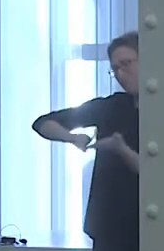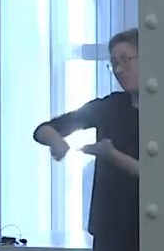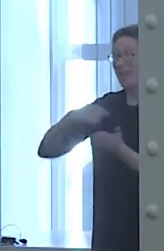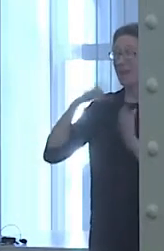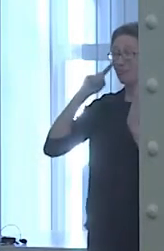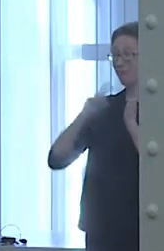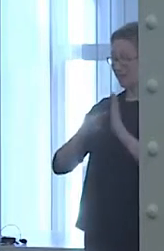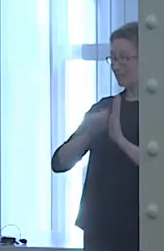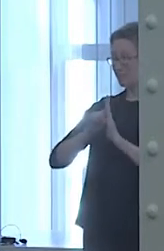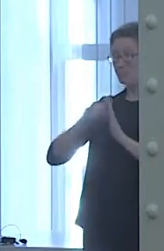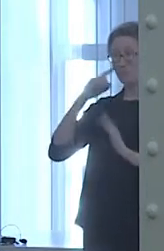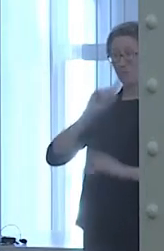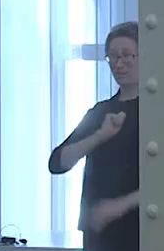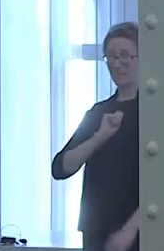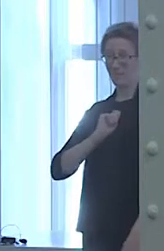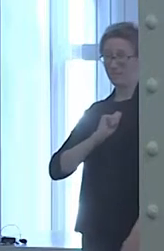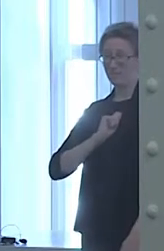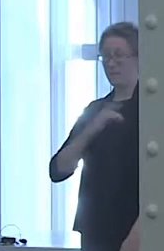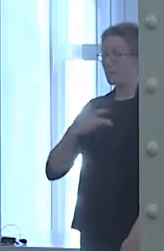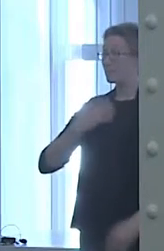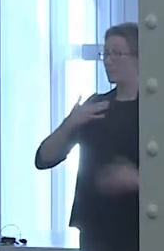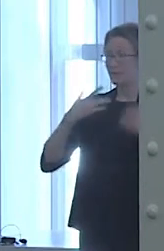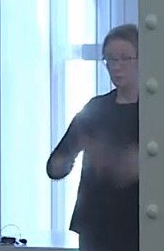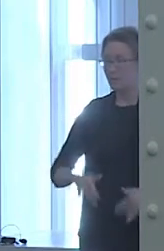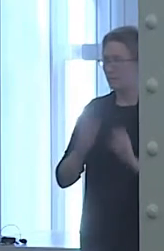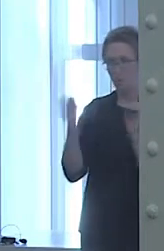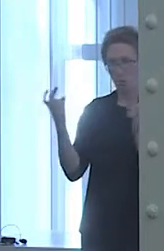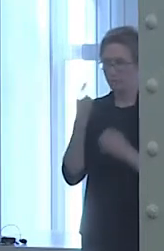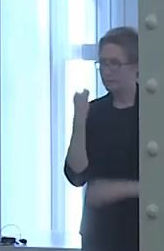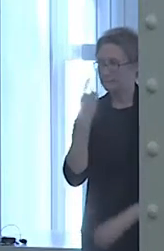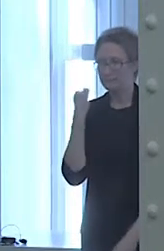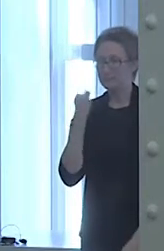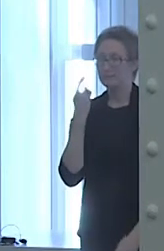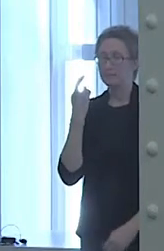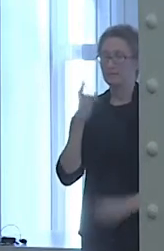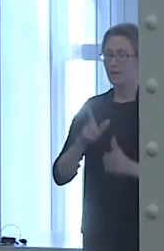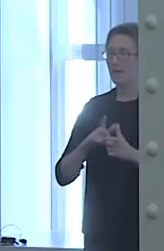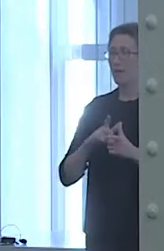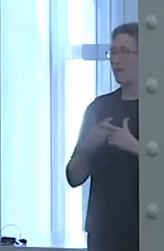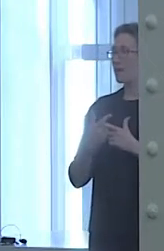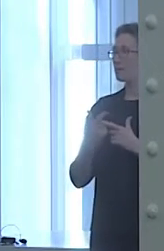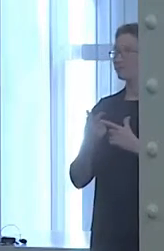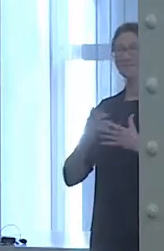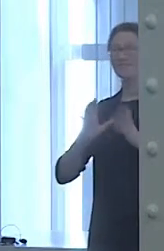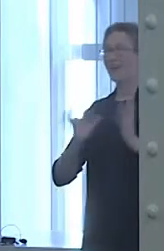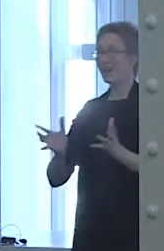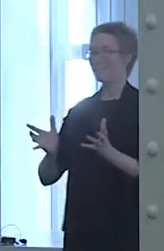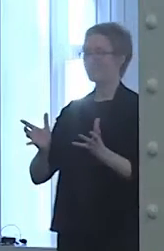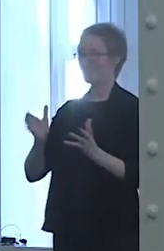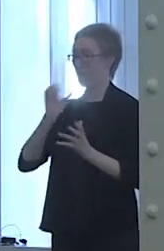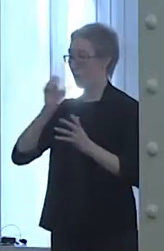feeling depressed for no reason at all, and then suddenly not feeling depressed for no reason at all, even though nothing had changed,